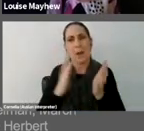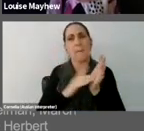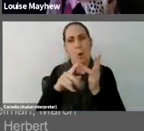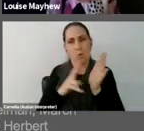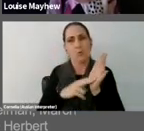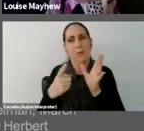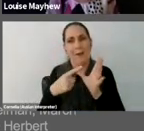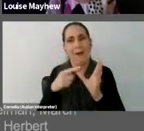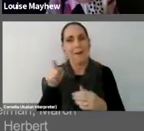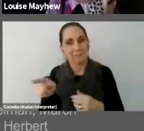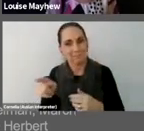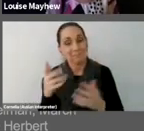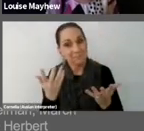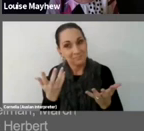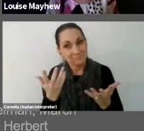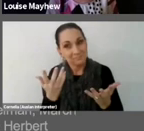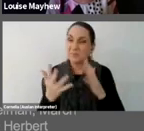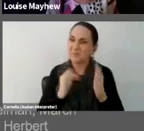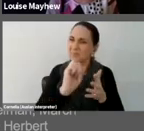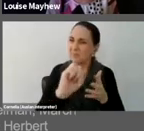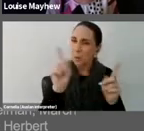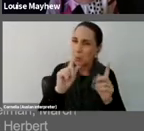For the project what he was doing was taking photographs of